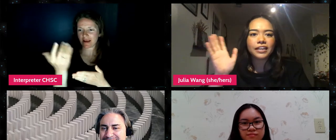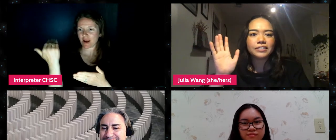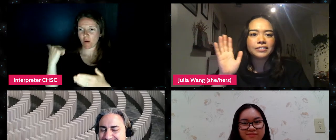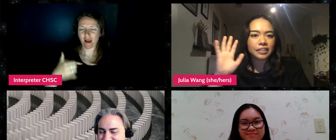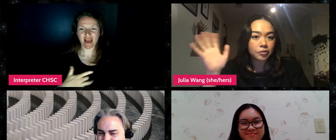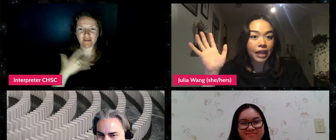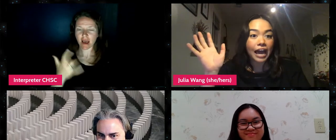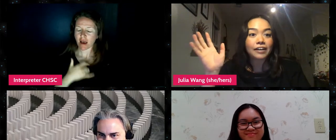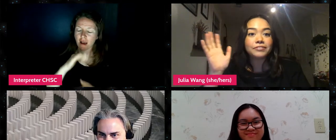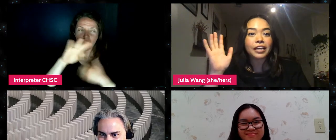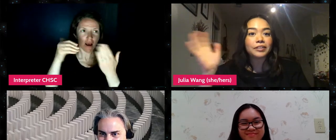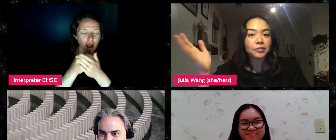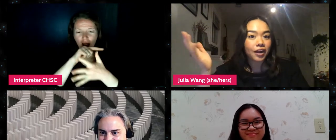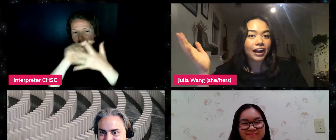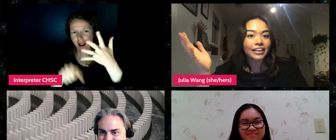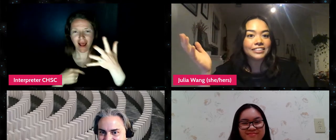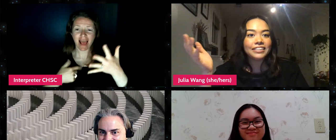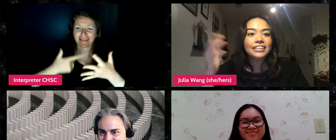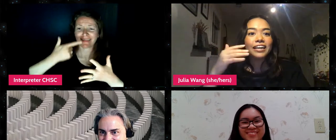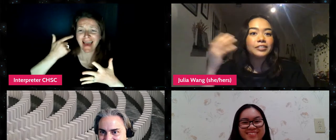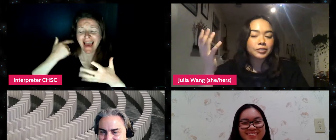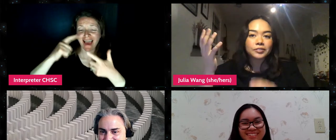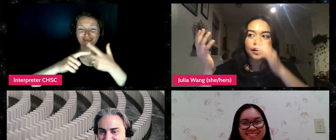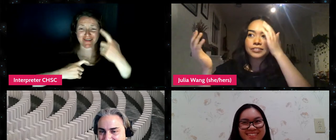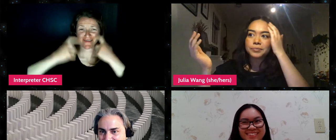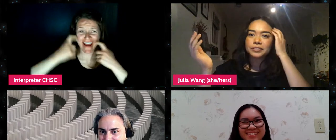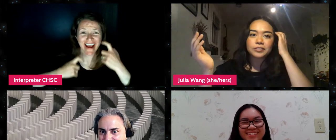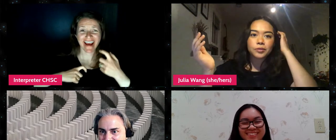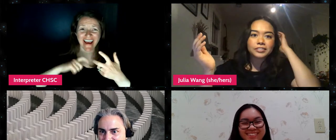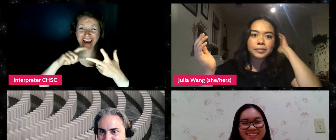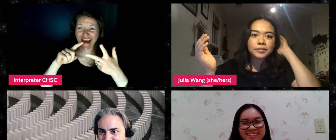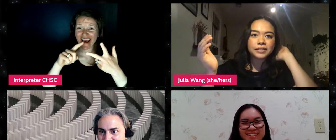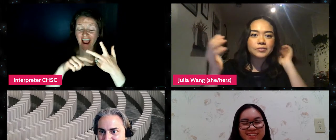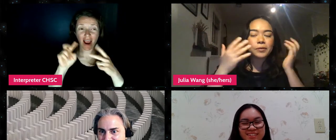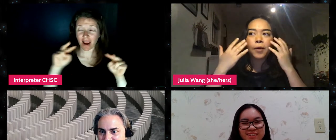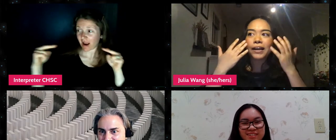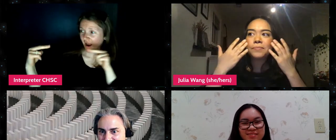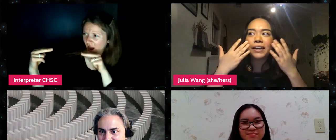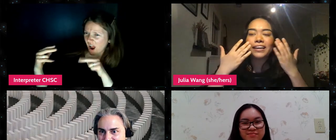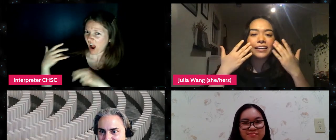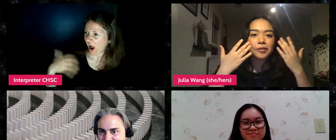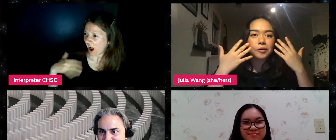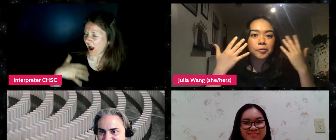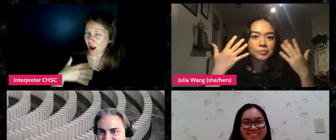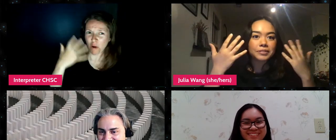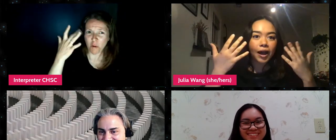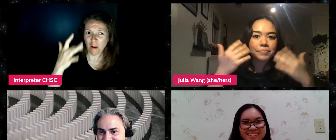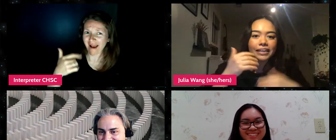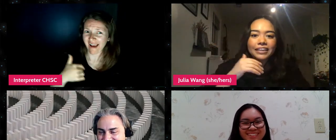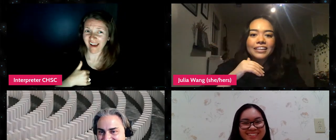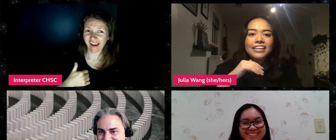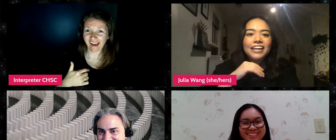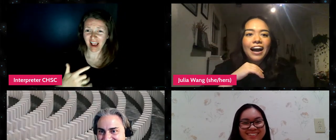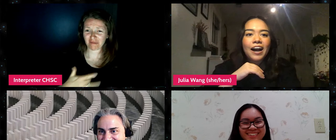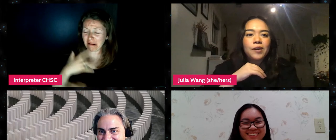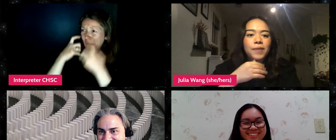I laughed, I cried. I turned around with the person I was watching with, and I was like, why am I sobbing?